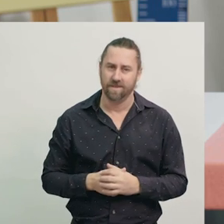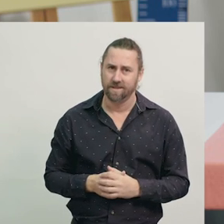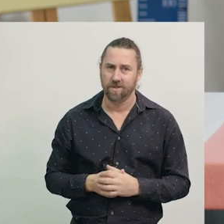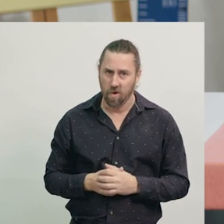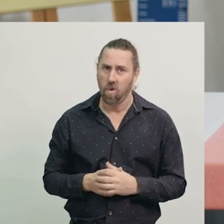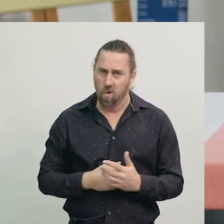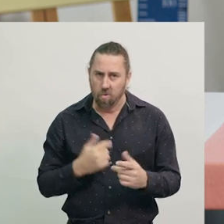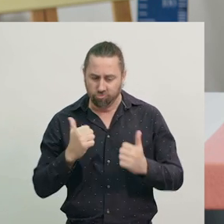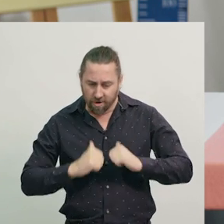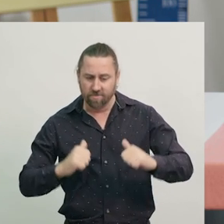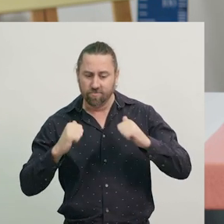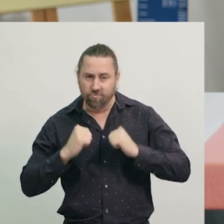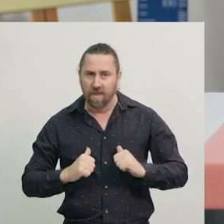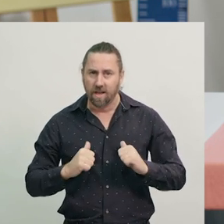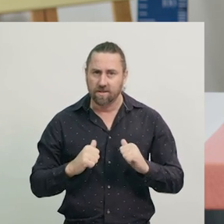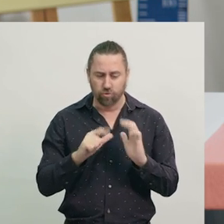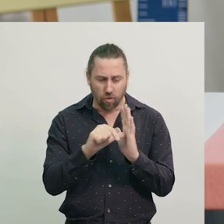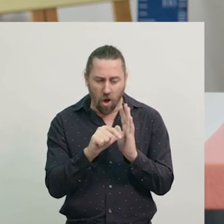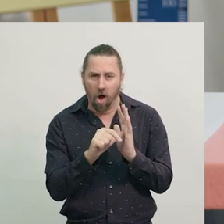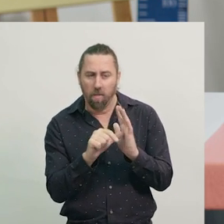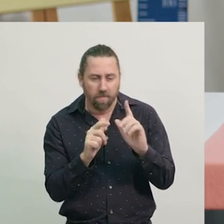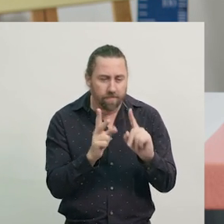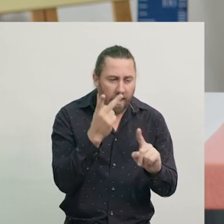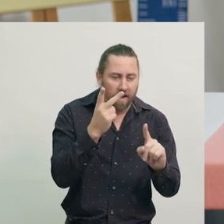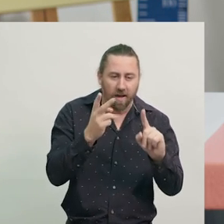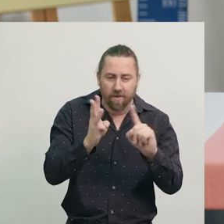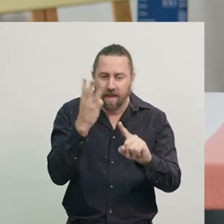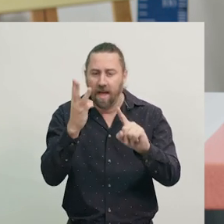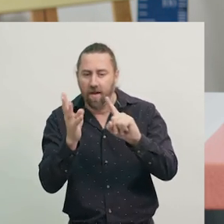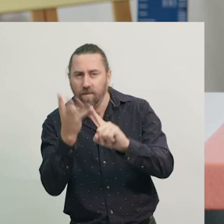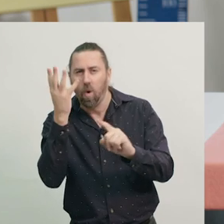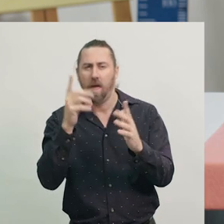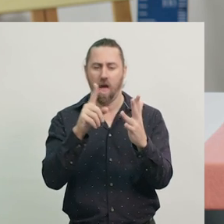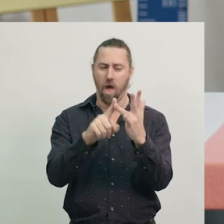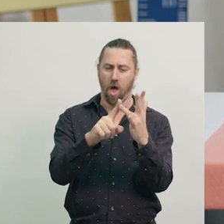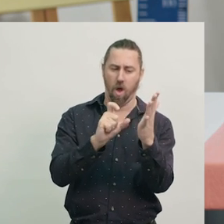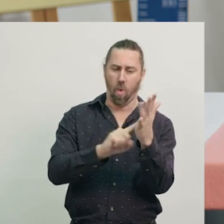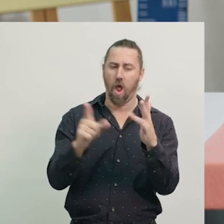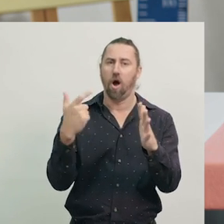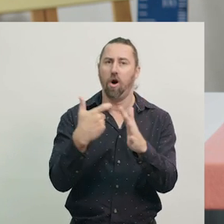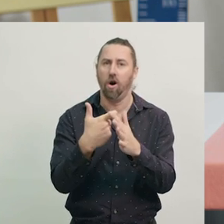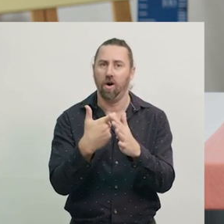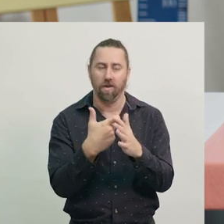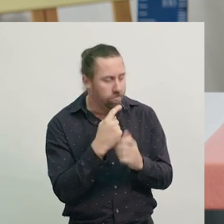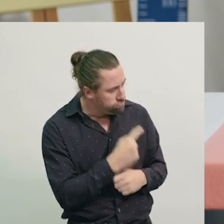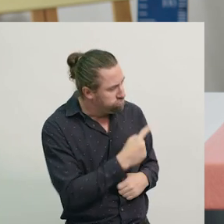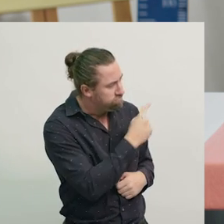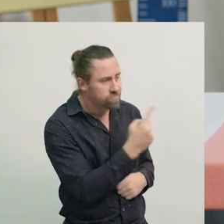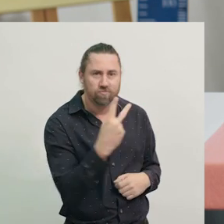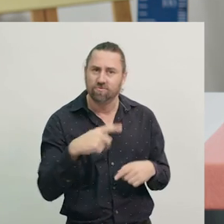Today, we've learnt about telling o’clock time. O’clock time on an analogue, and a digital clock.